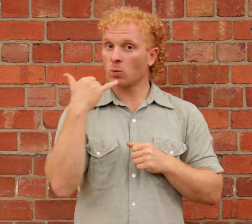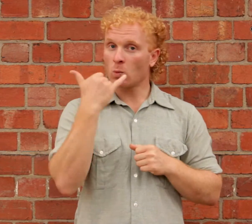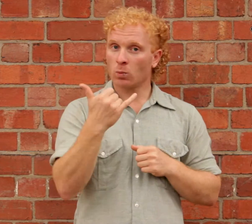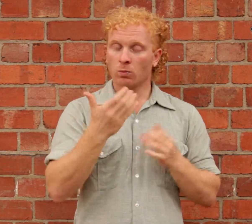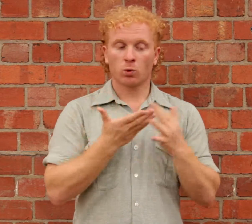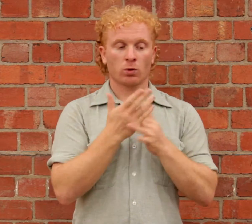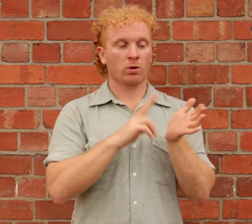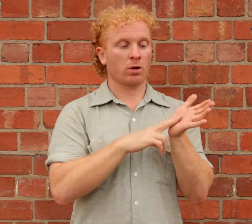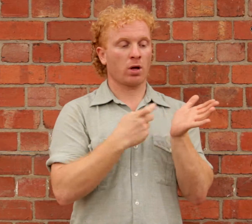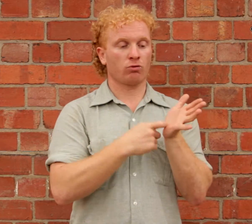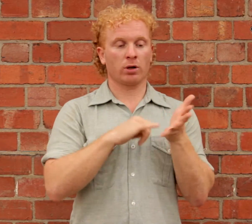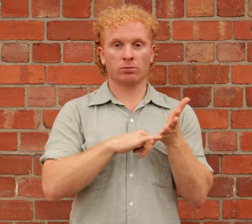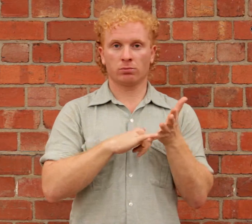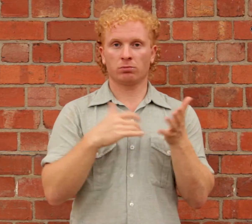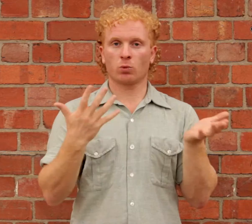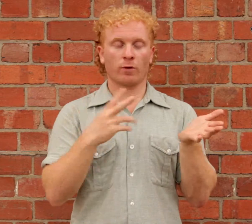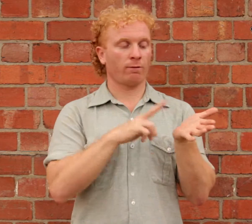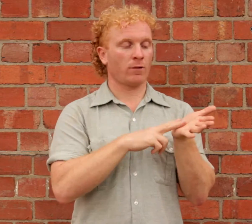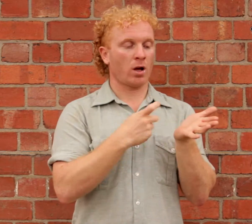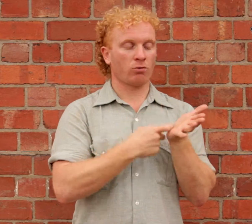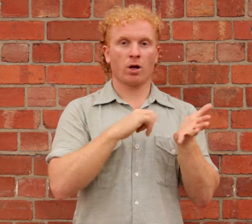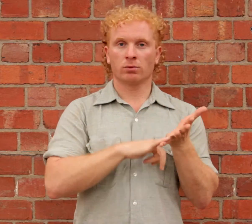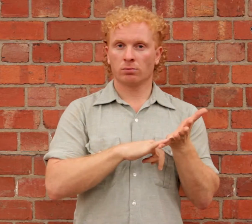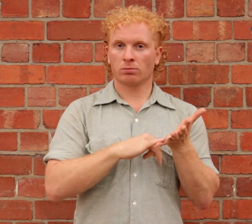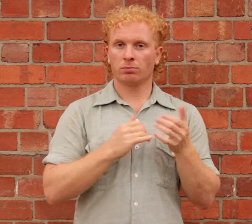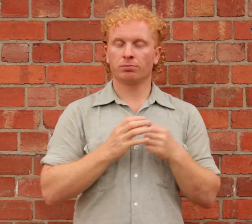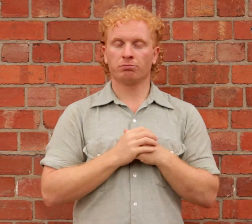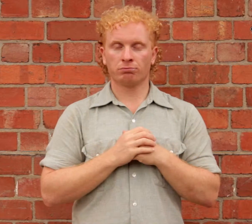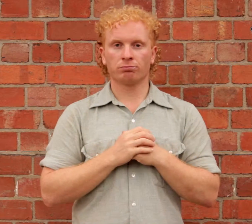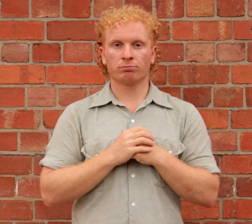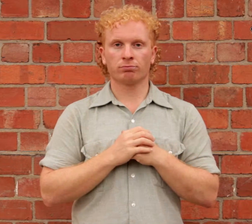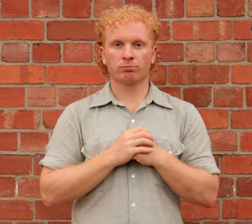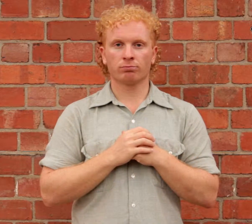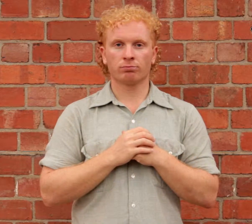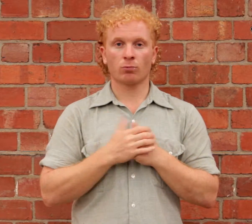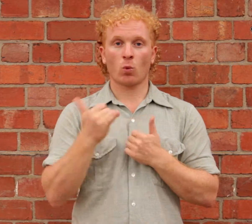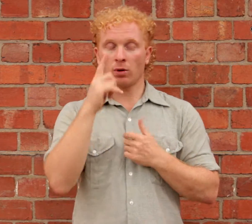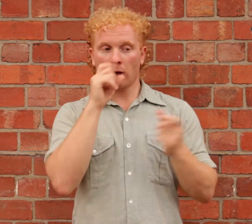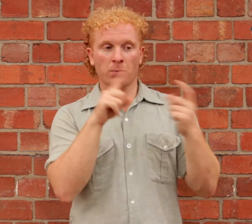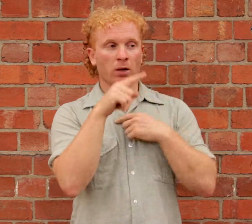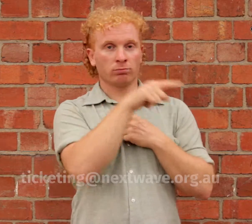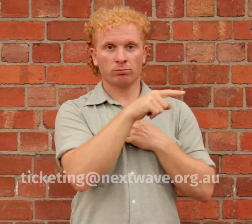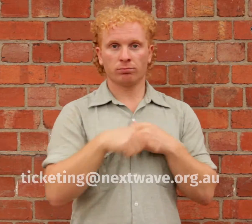You can call using the National Relay Service or Video Relay Service, or email.